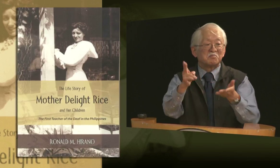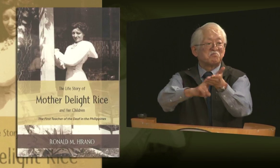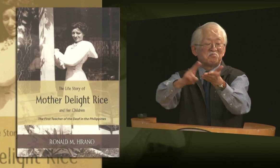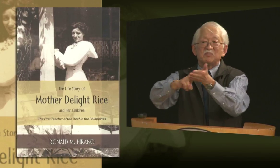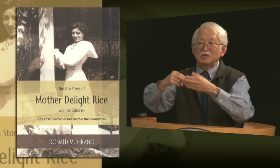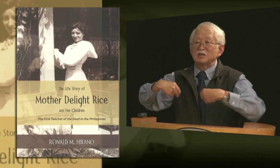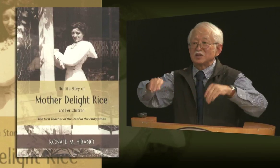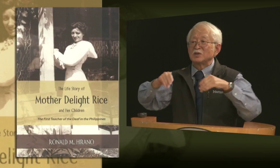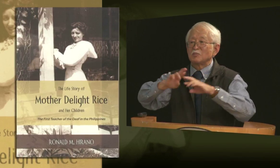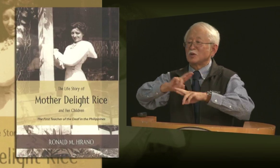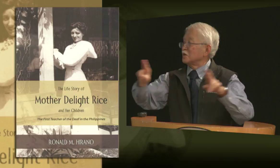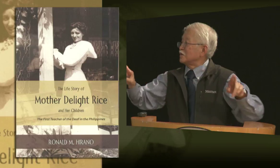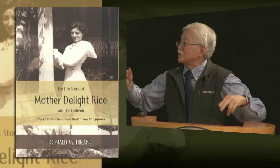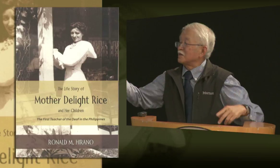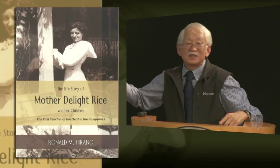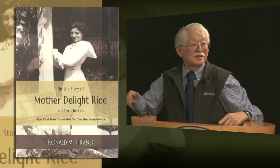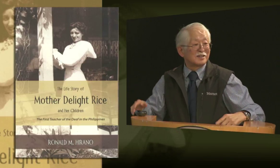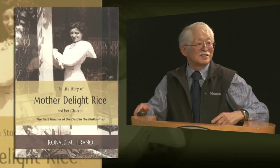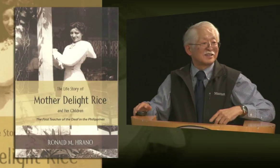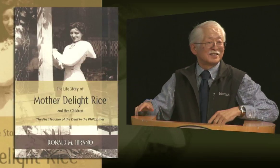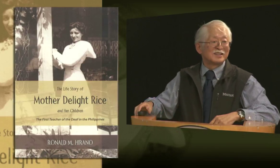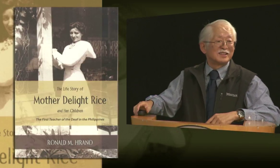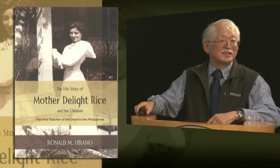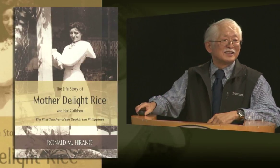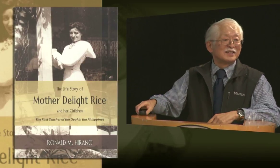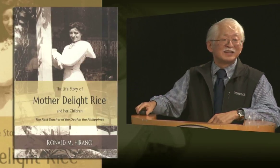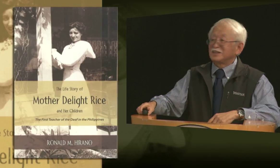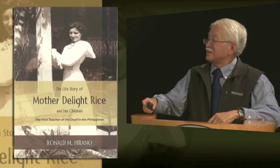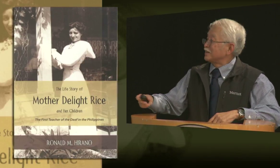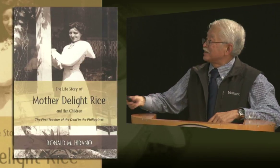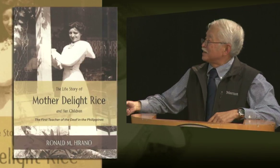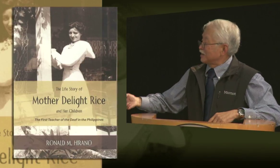here, I've brought a box with me, so while you're eating the